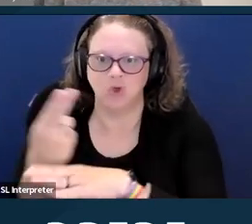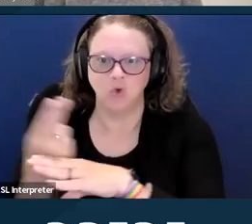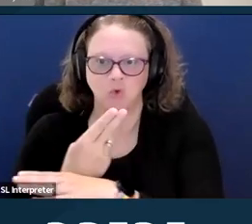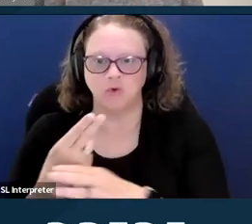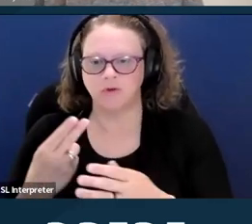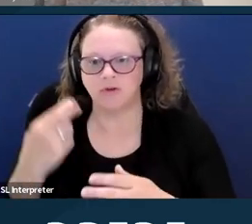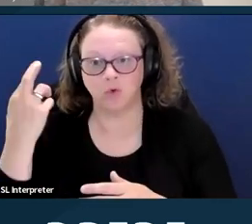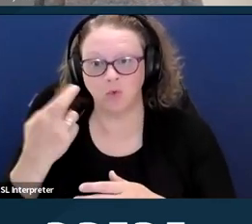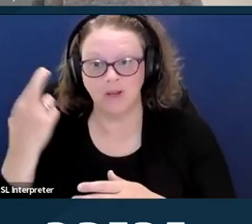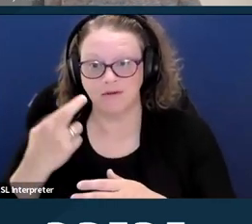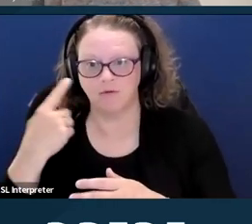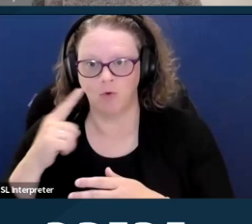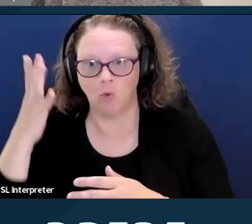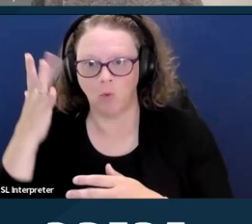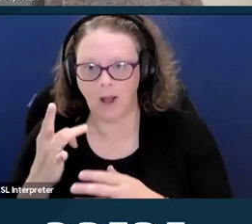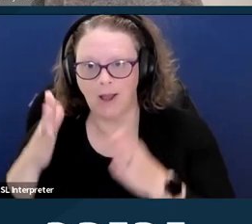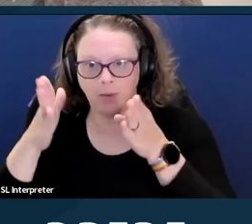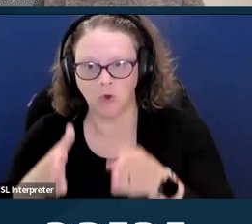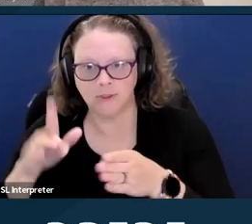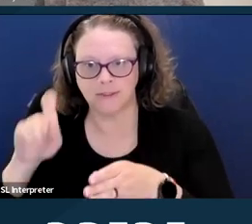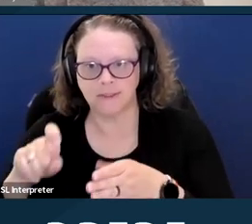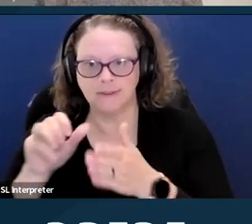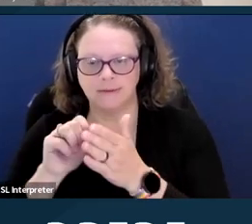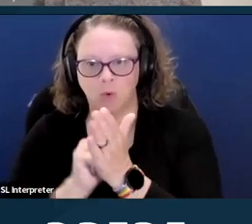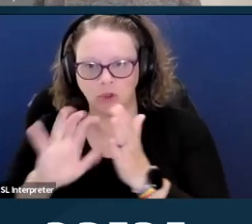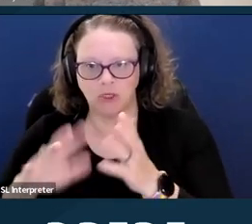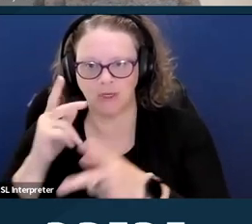And much of this rhetoric was ableist in that it assumed